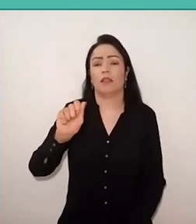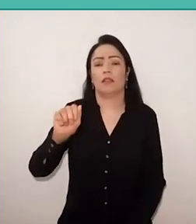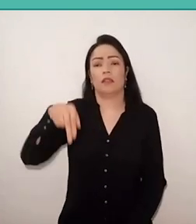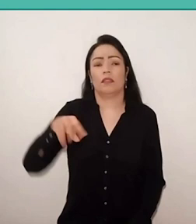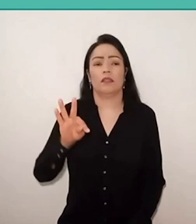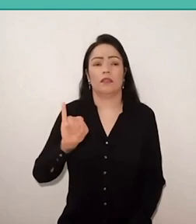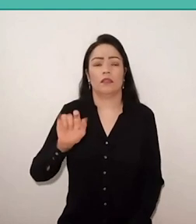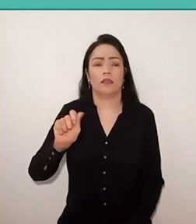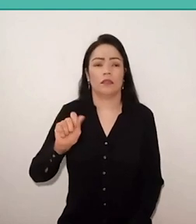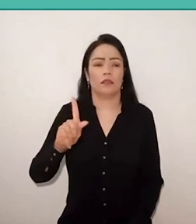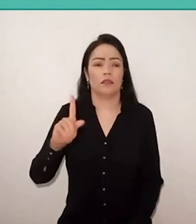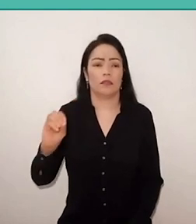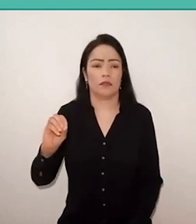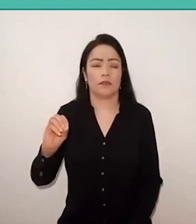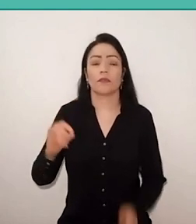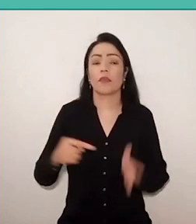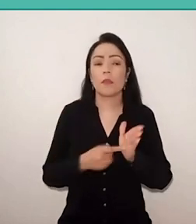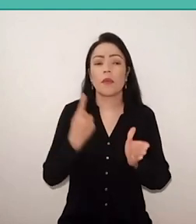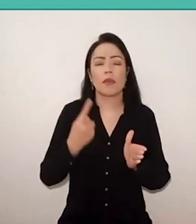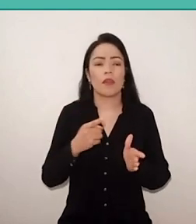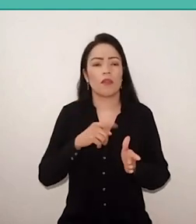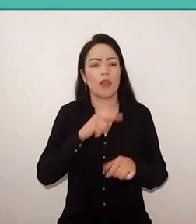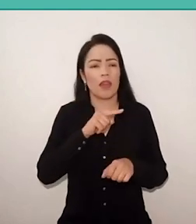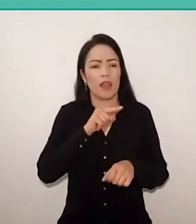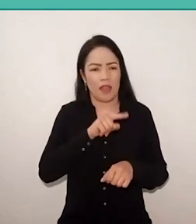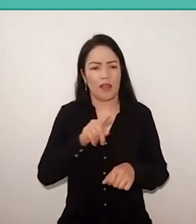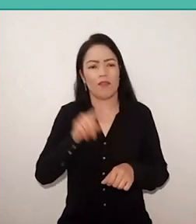one of the first things that he went to follow up